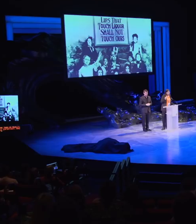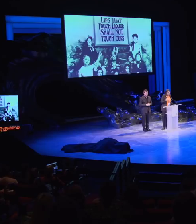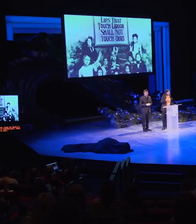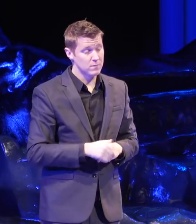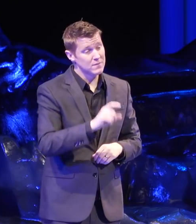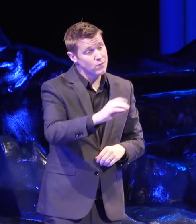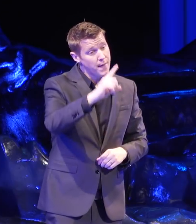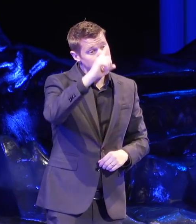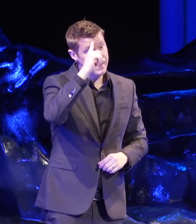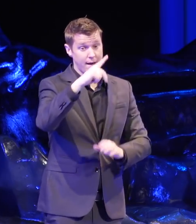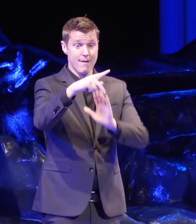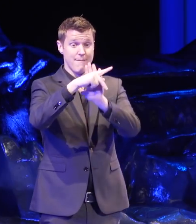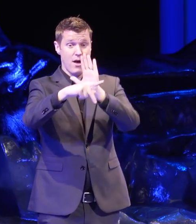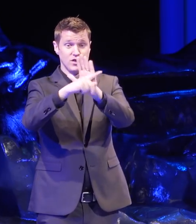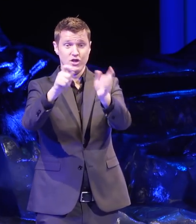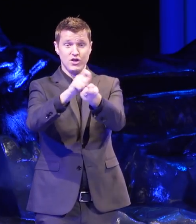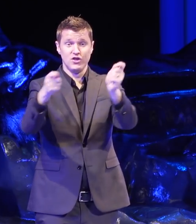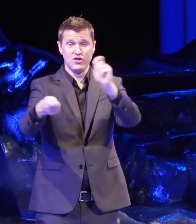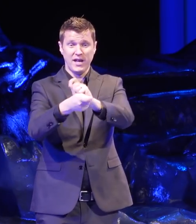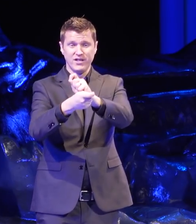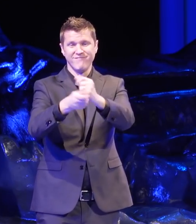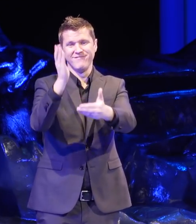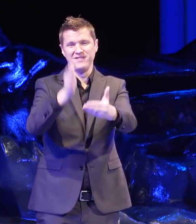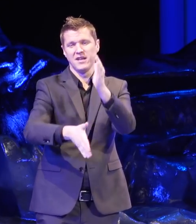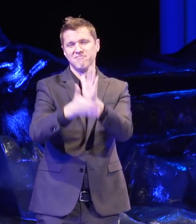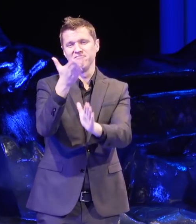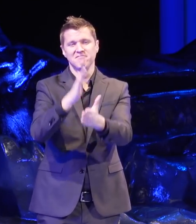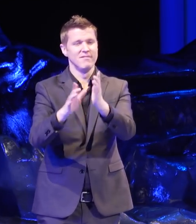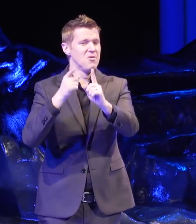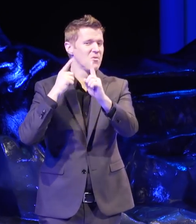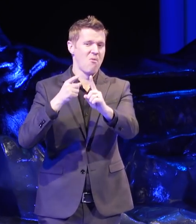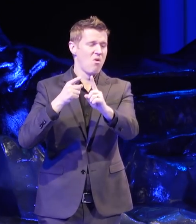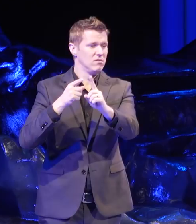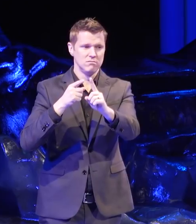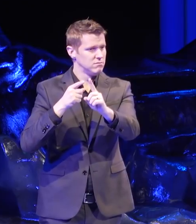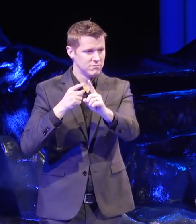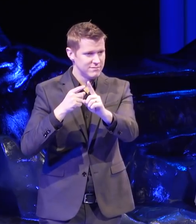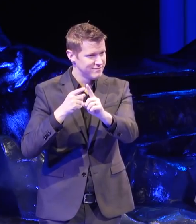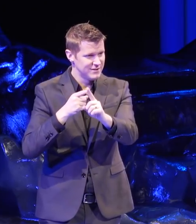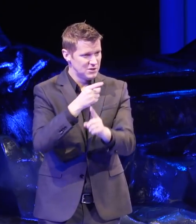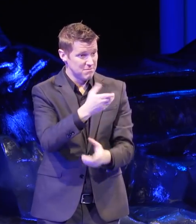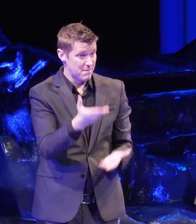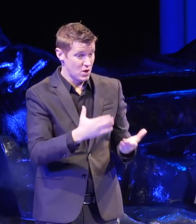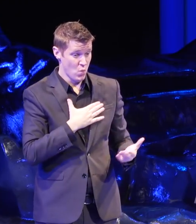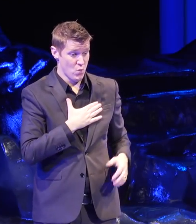If you think policy change is the end, if it's the goal, you maybe willing to alienate